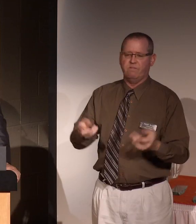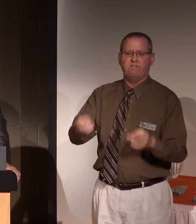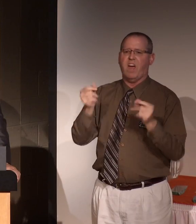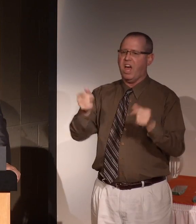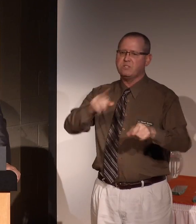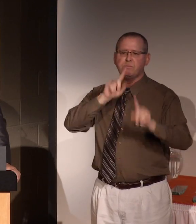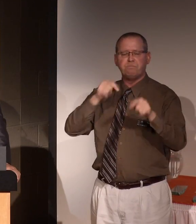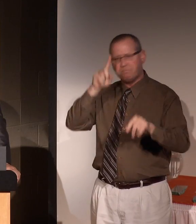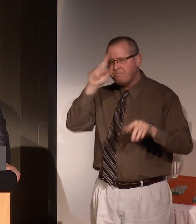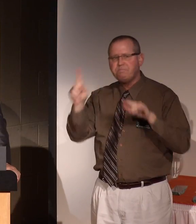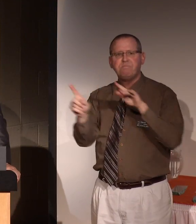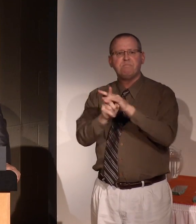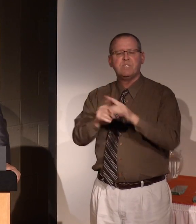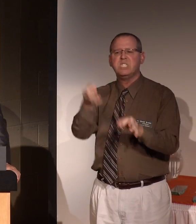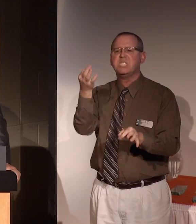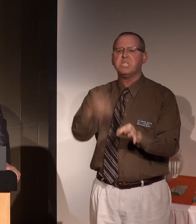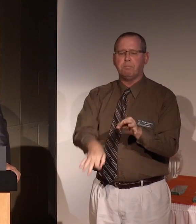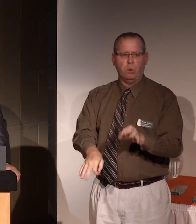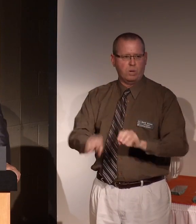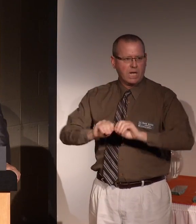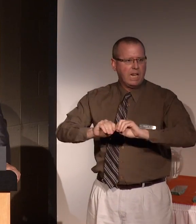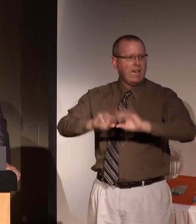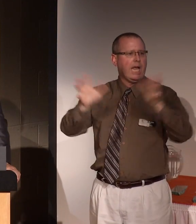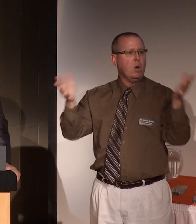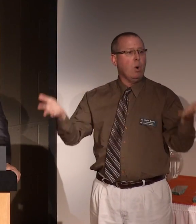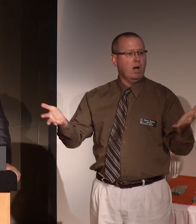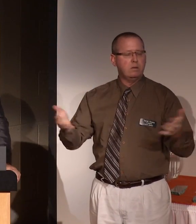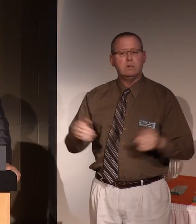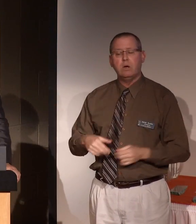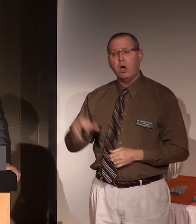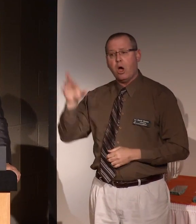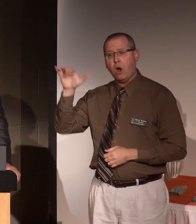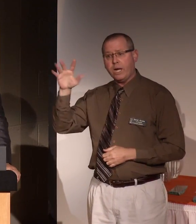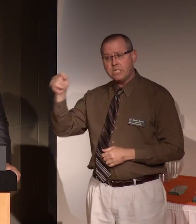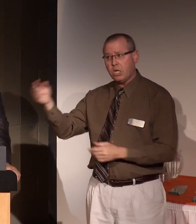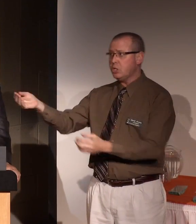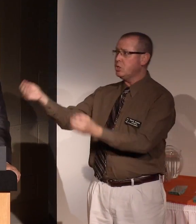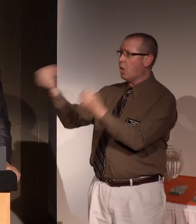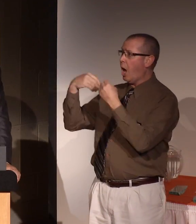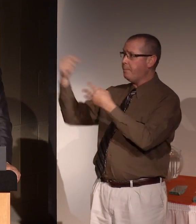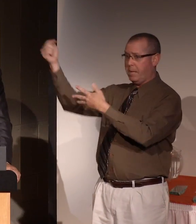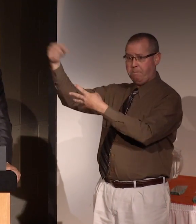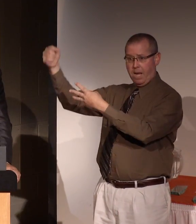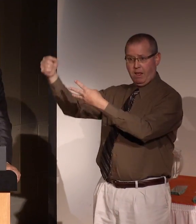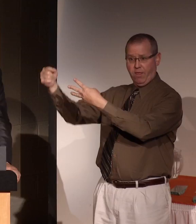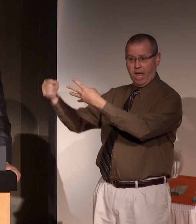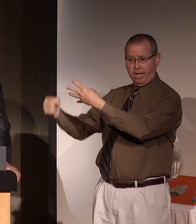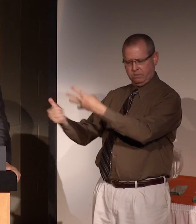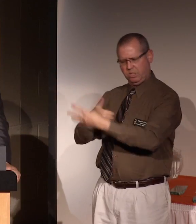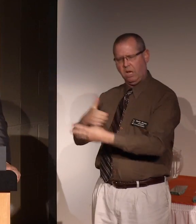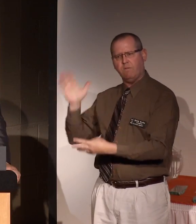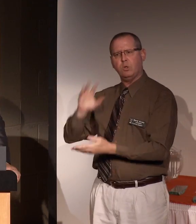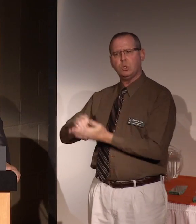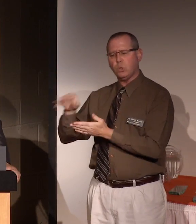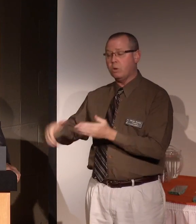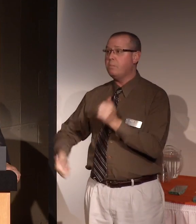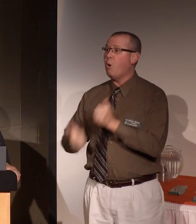It was simple and clear. While RIT taught me many things as a student, the most important